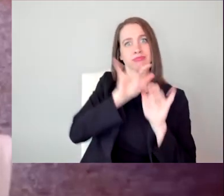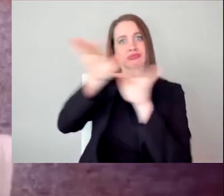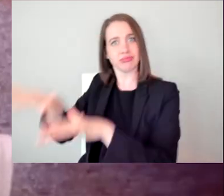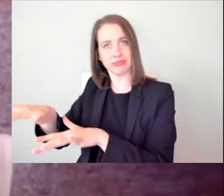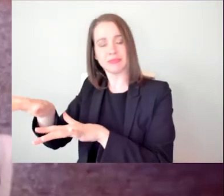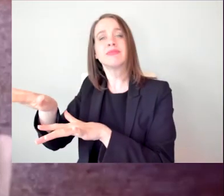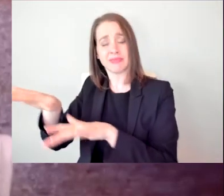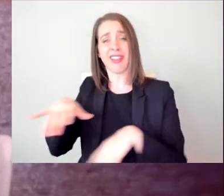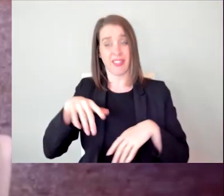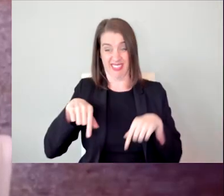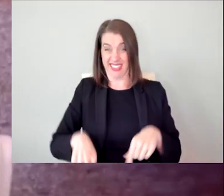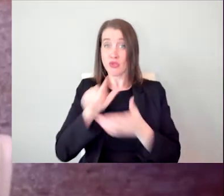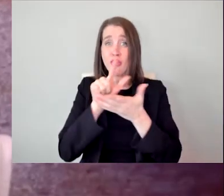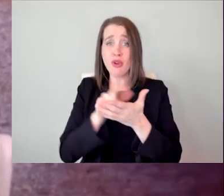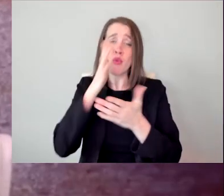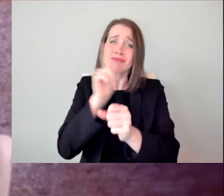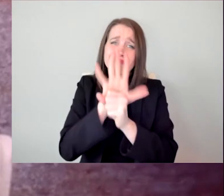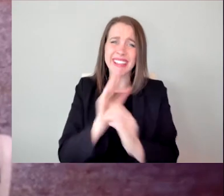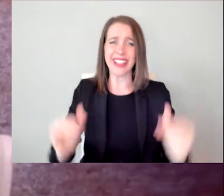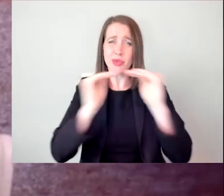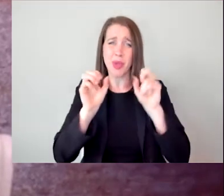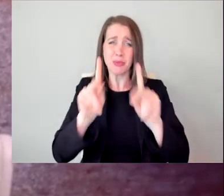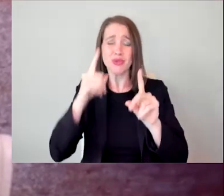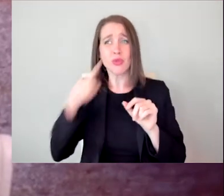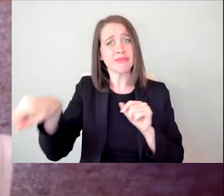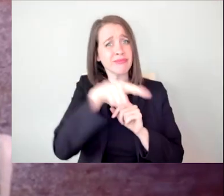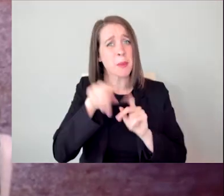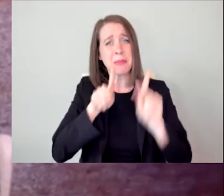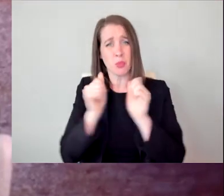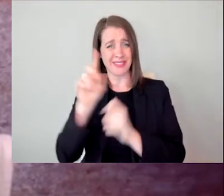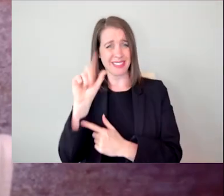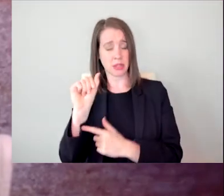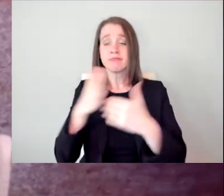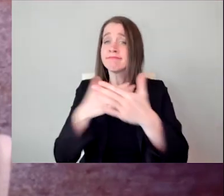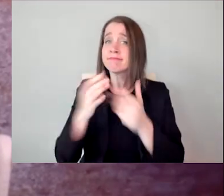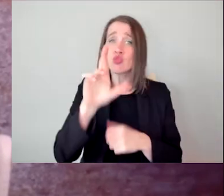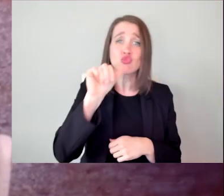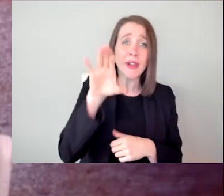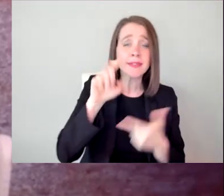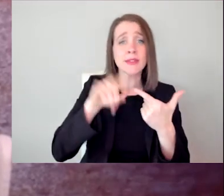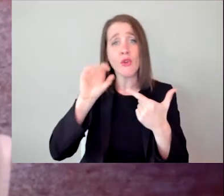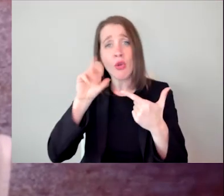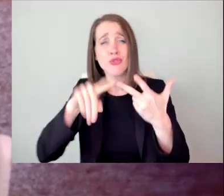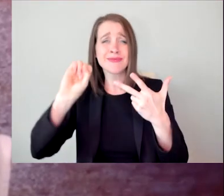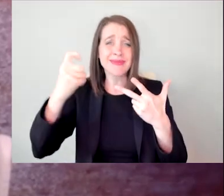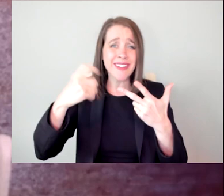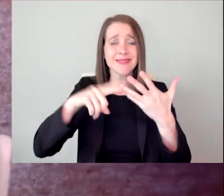It guarantees equal opportunity for all individuals with disabilities, regardless of race, color, sex,